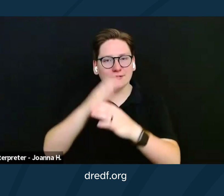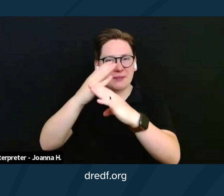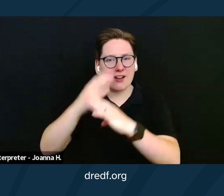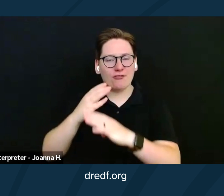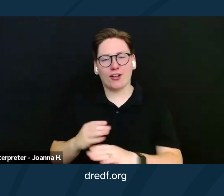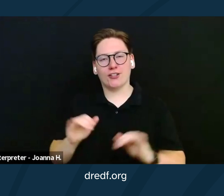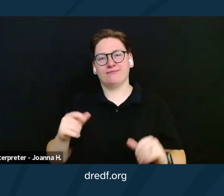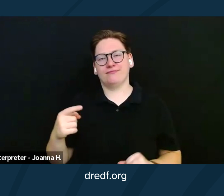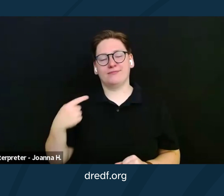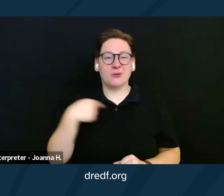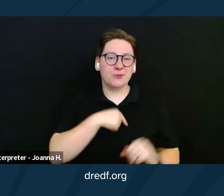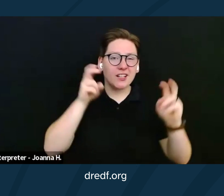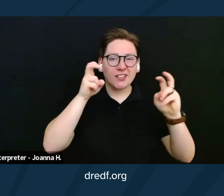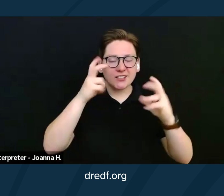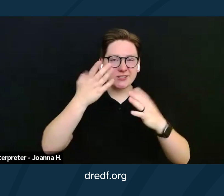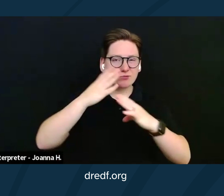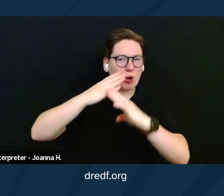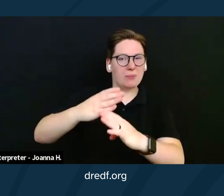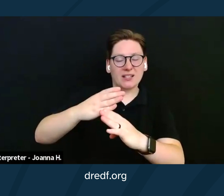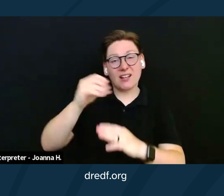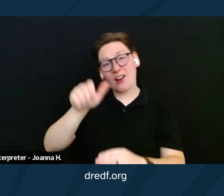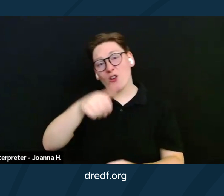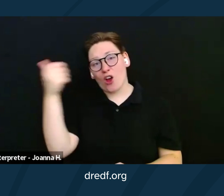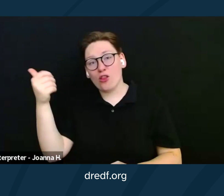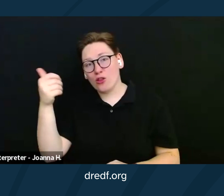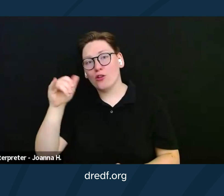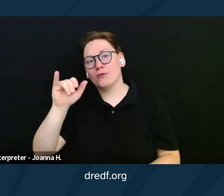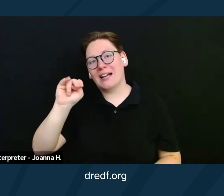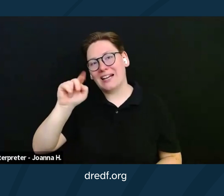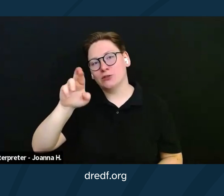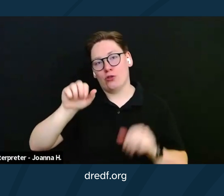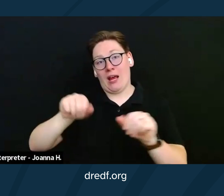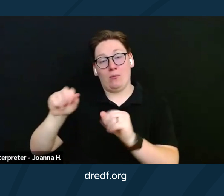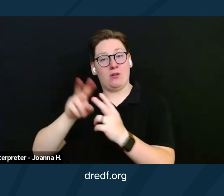and many other inter-abled couples from marriage. Because I received DAC,